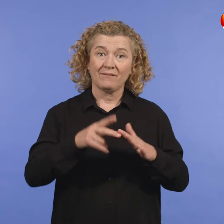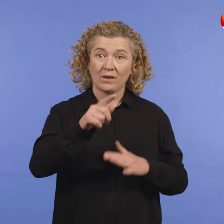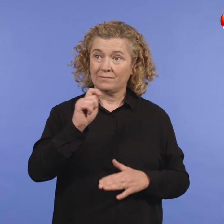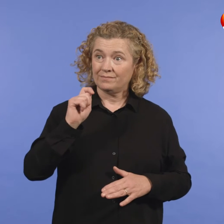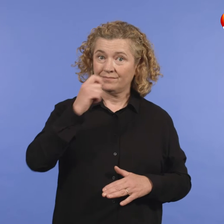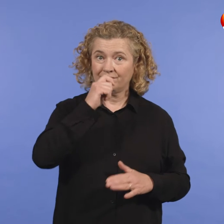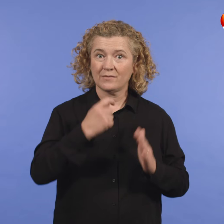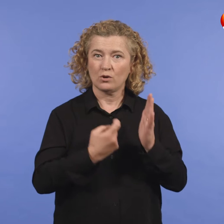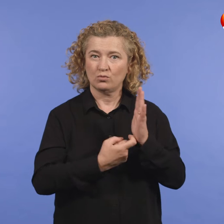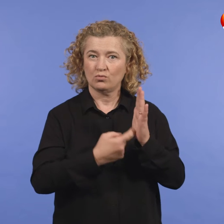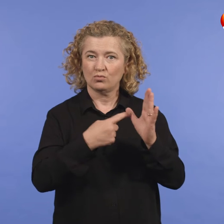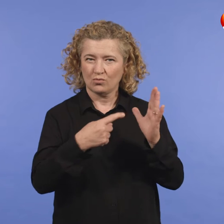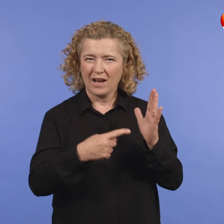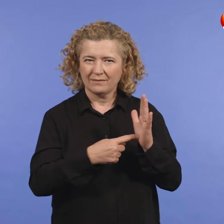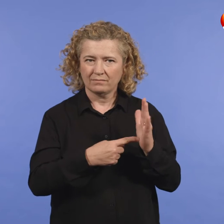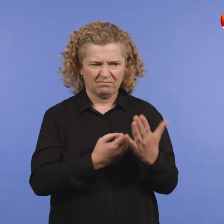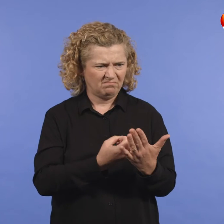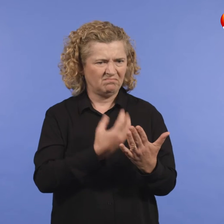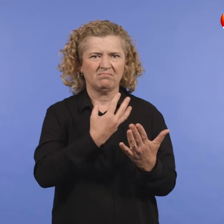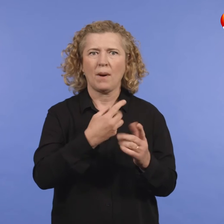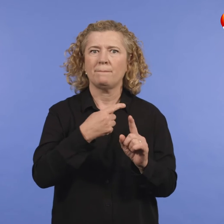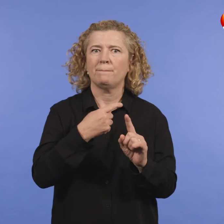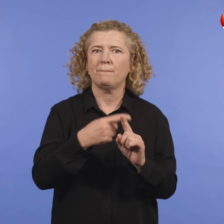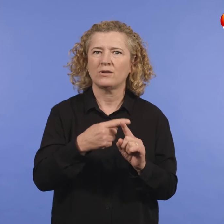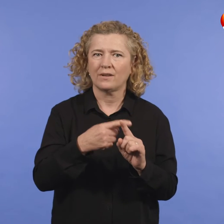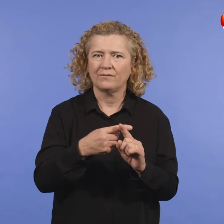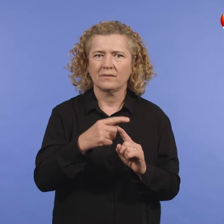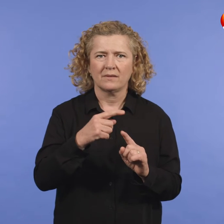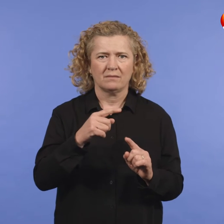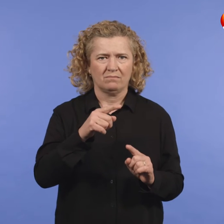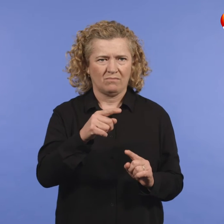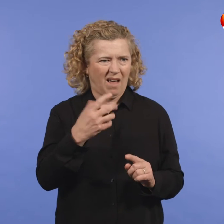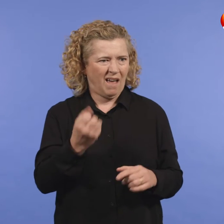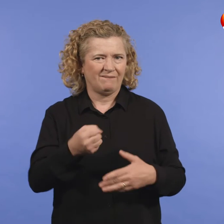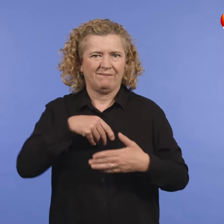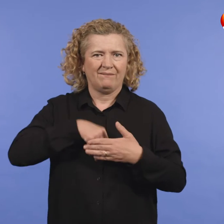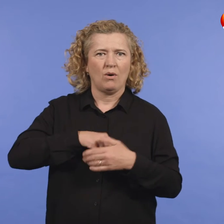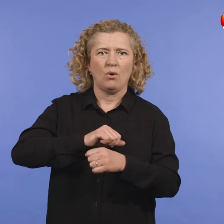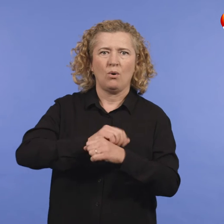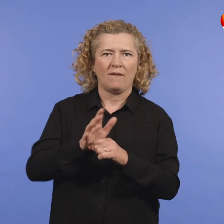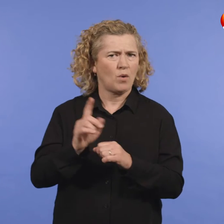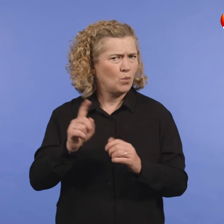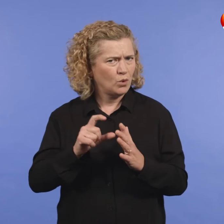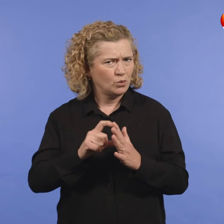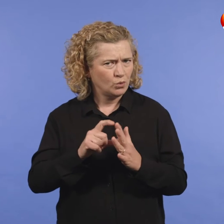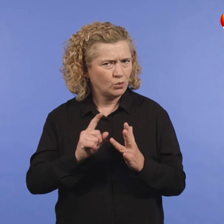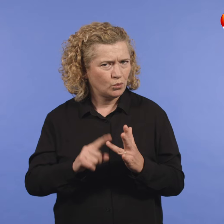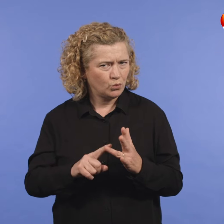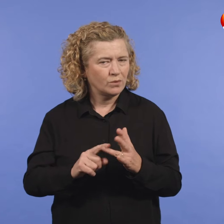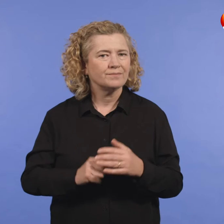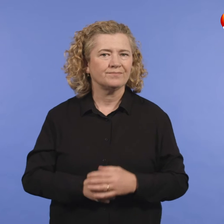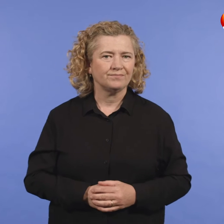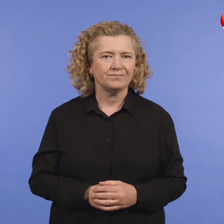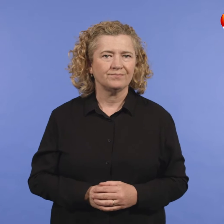What should you do if you test positive for COVID-19?